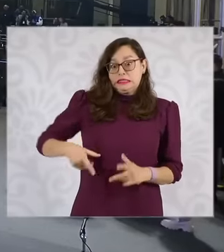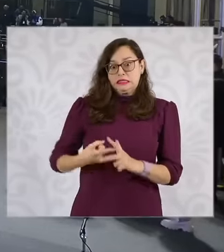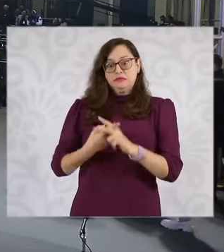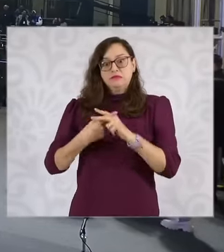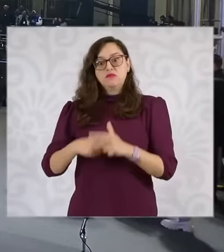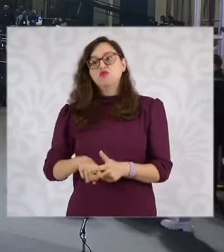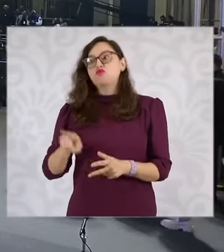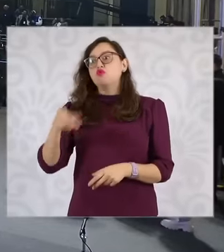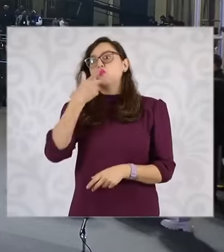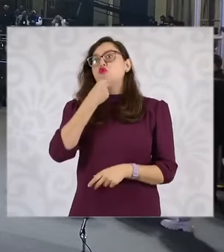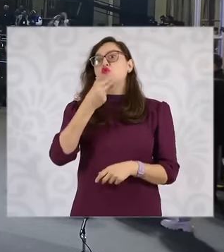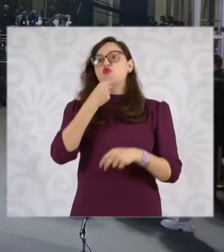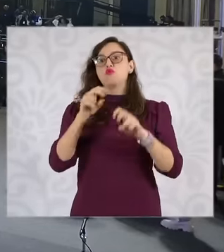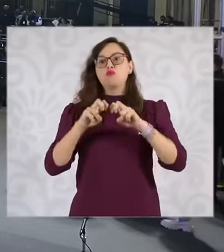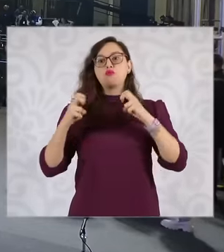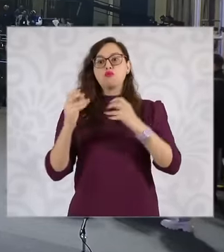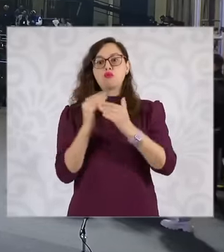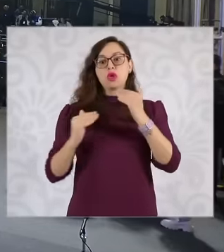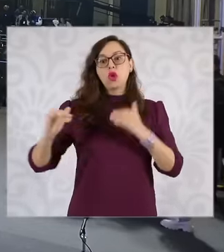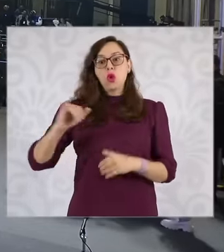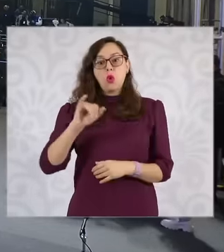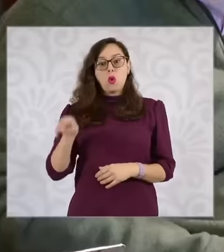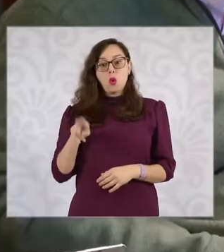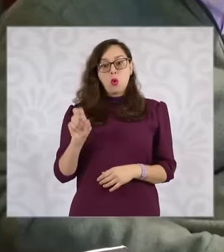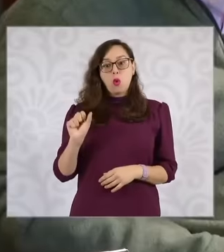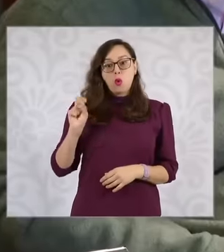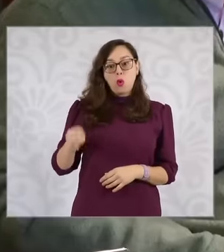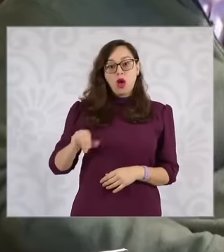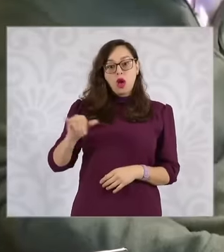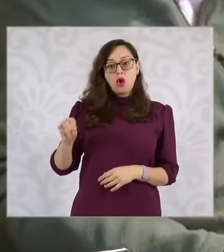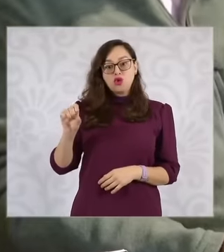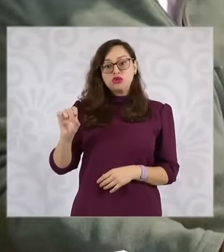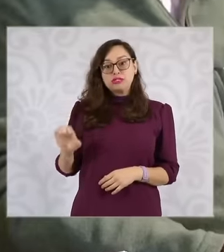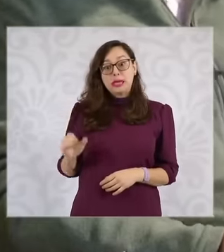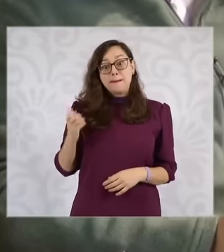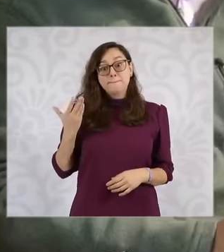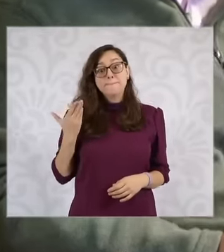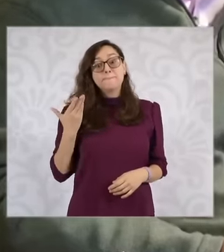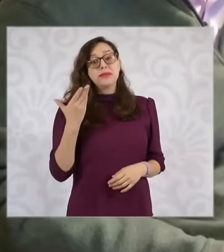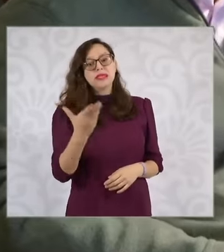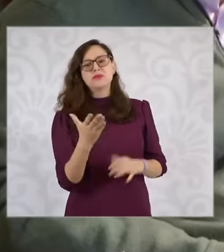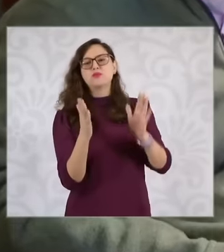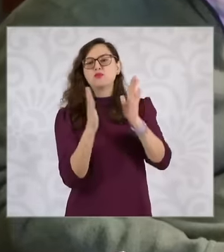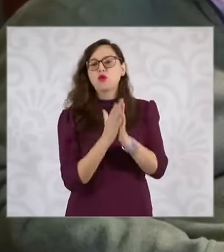José Olvera who is asking you for time and if you allow me to read as is the position that the